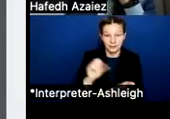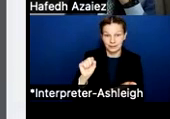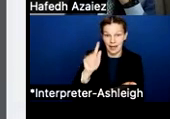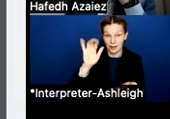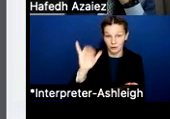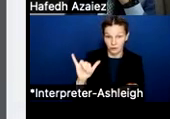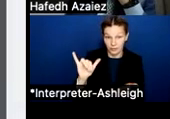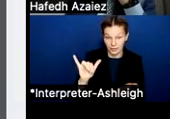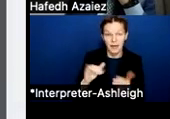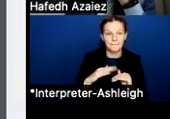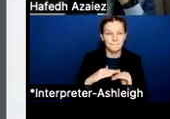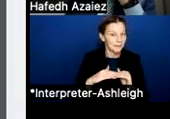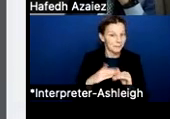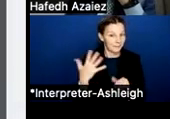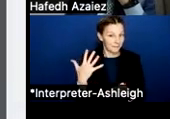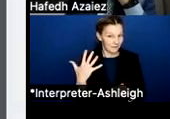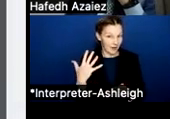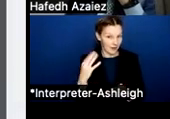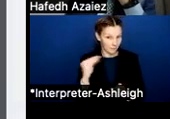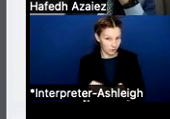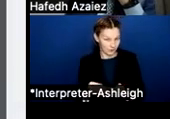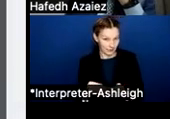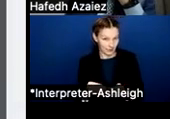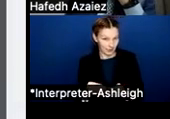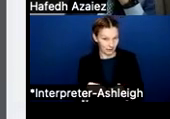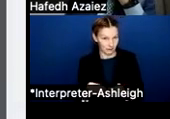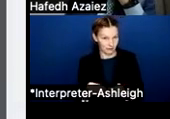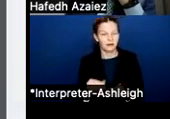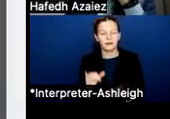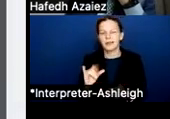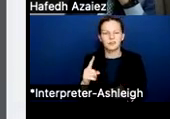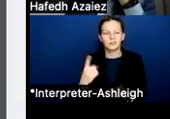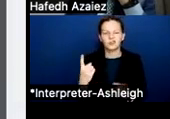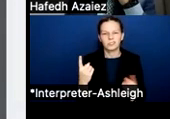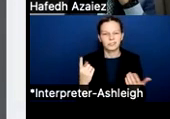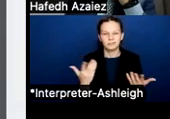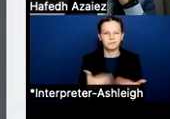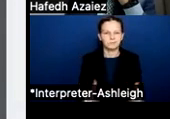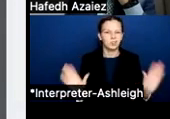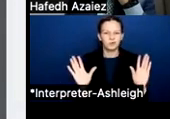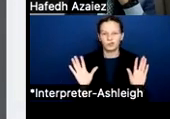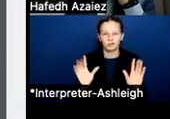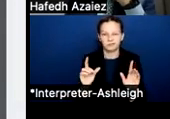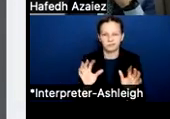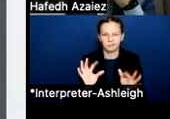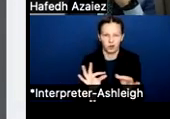of 5% general pay increase. So that's just a relative term, which will make more sense when I show you the next slide. Okay?